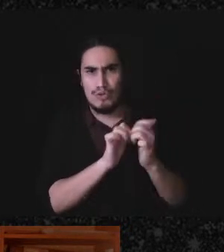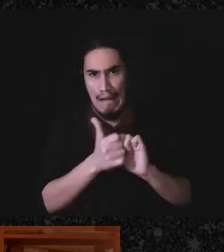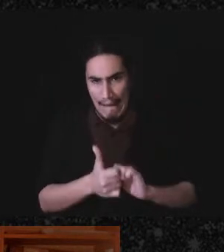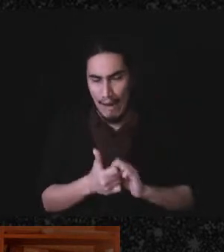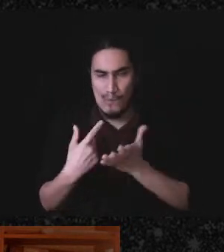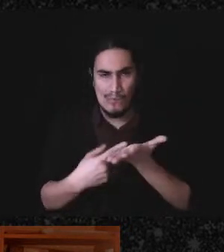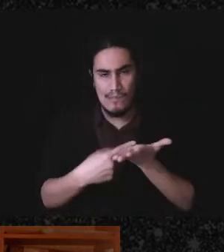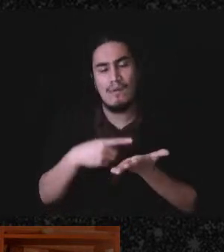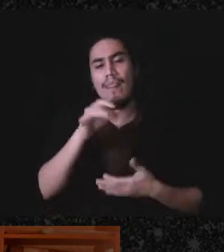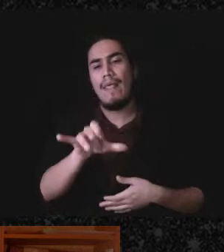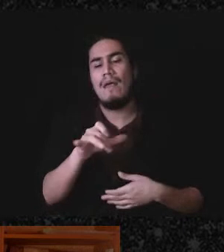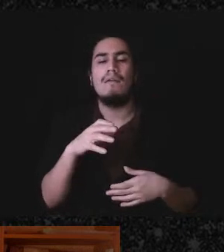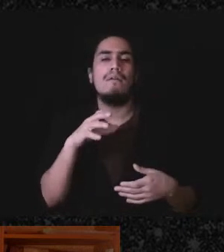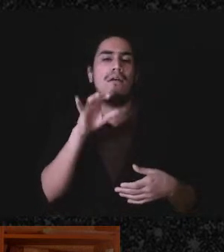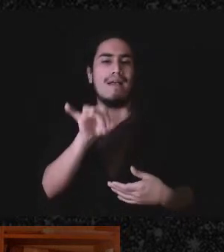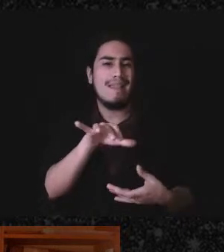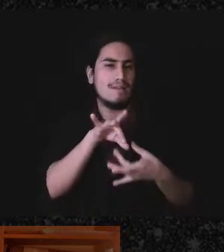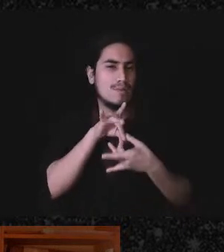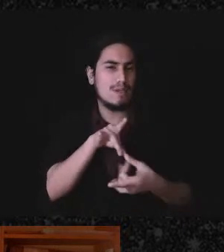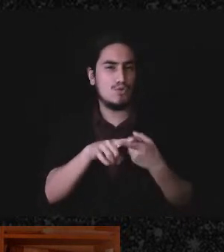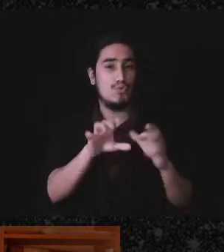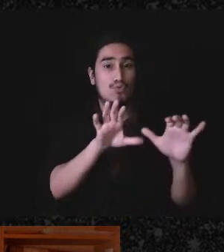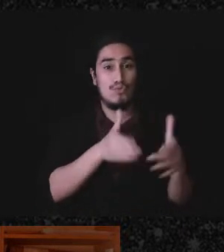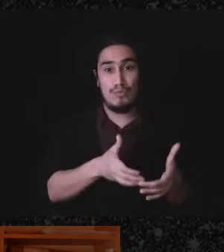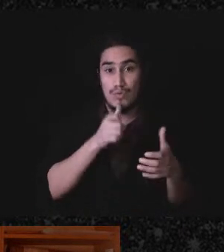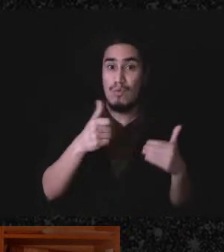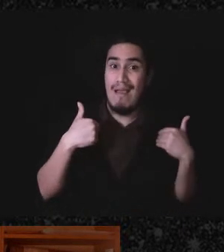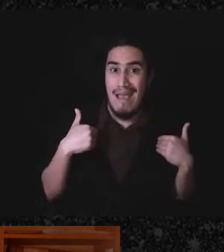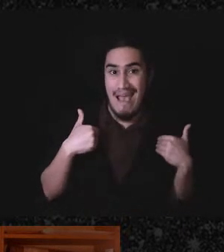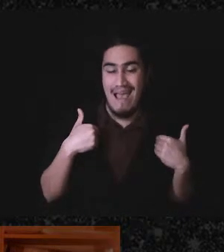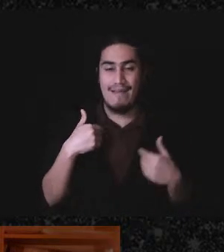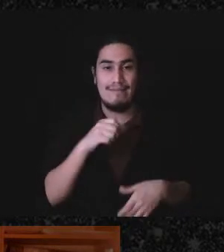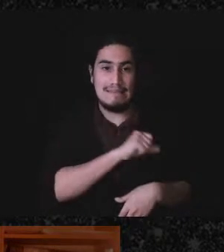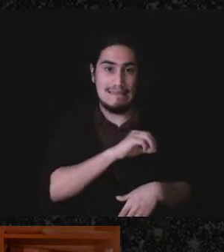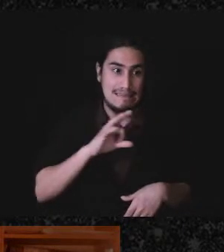and this is both with groups that have like some amount of staff or somebody's getting paid,